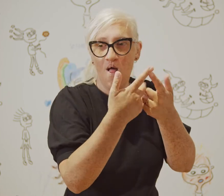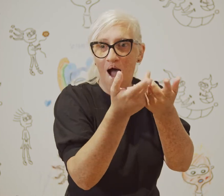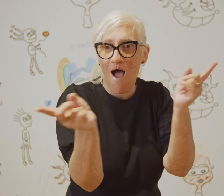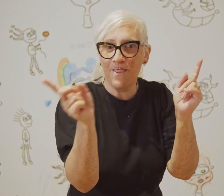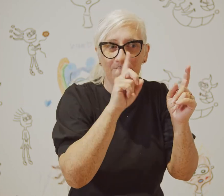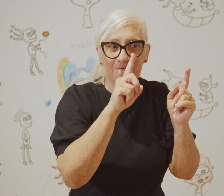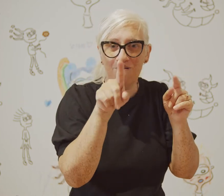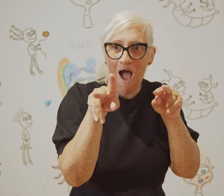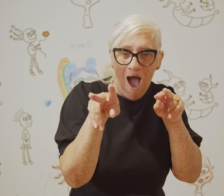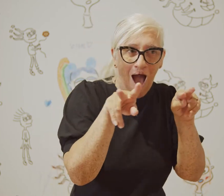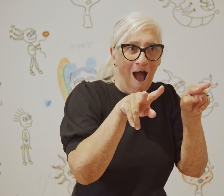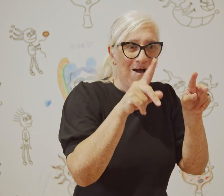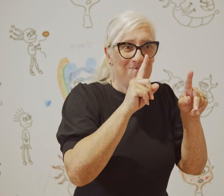with other people and getting their reaction